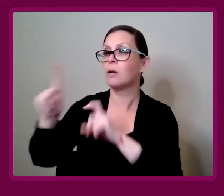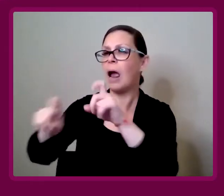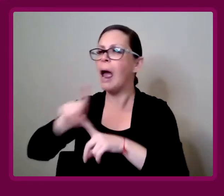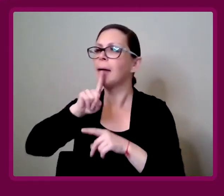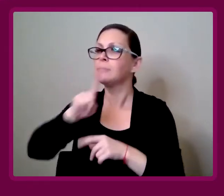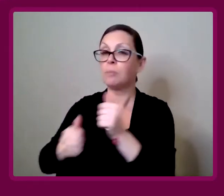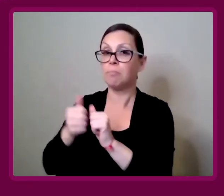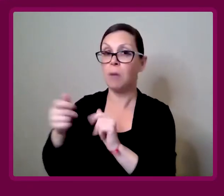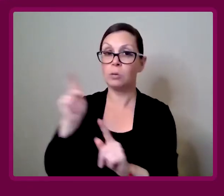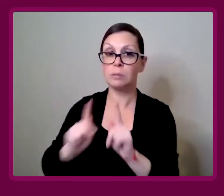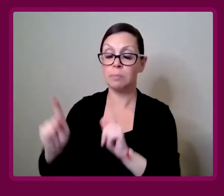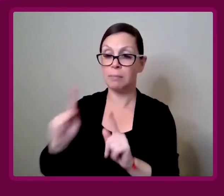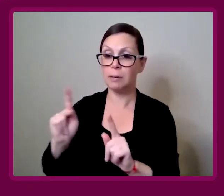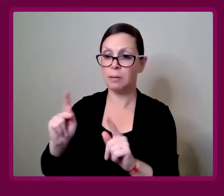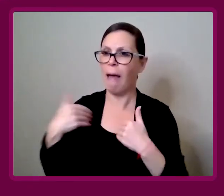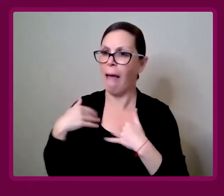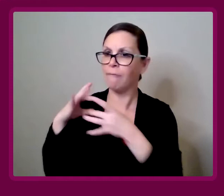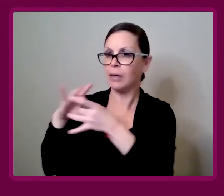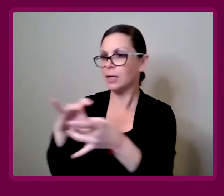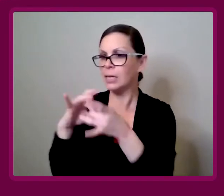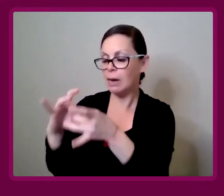Asking, I'm sure most people have connections.